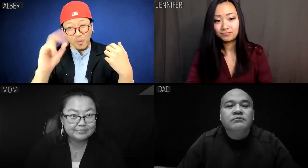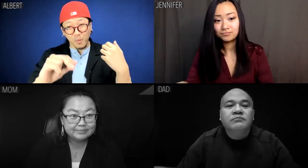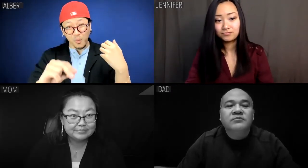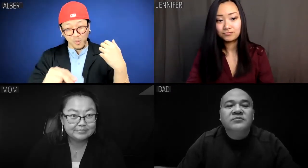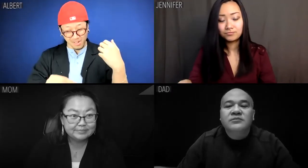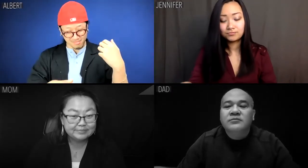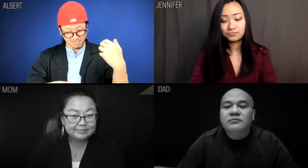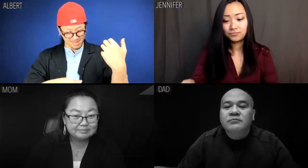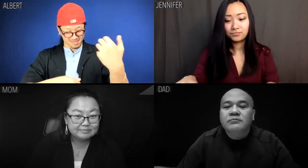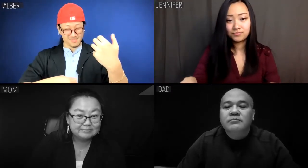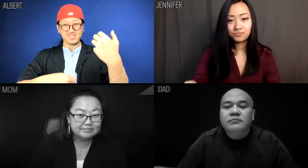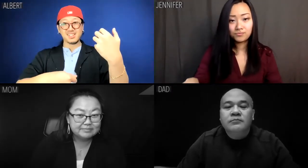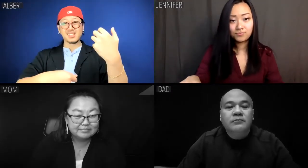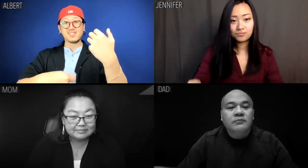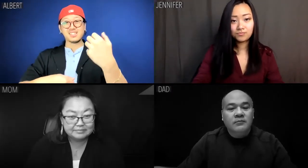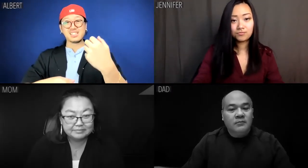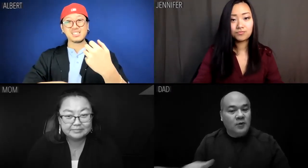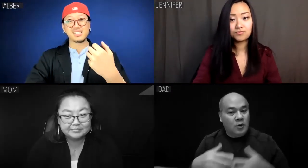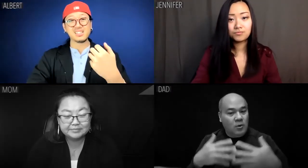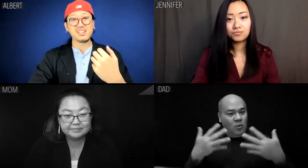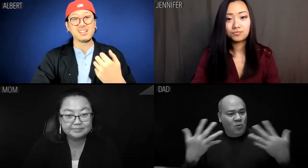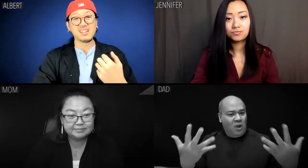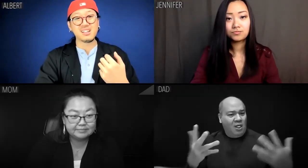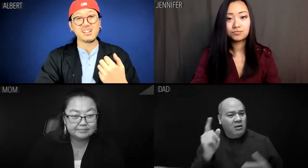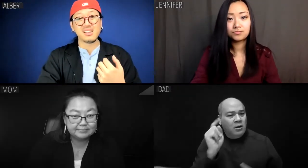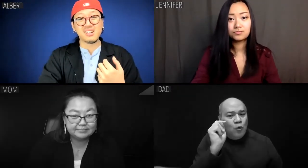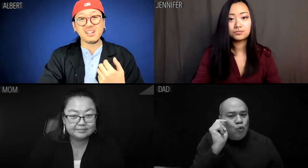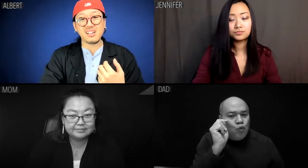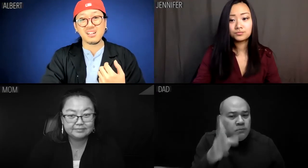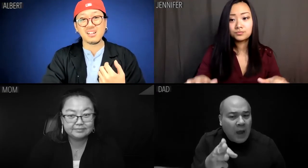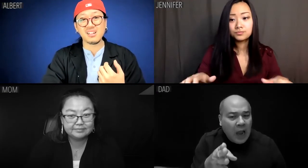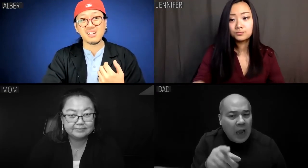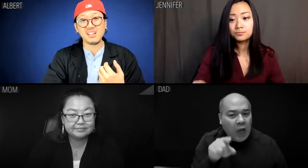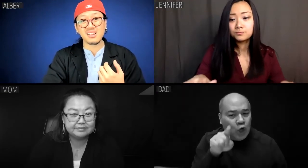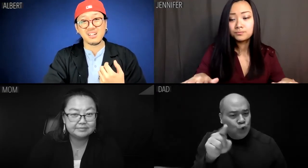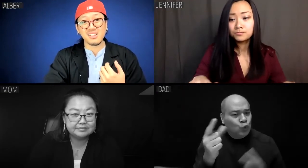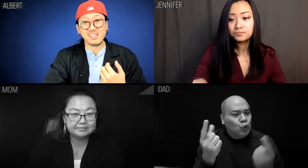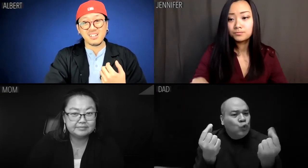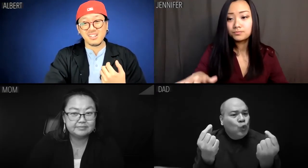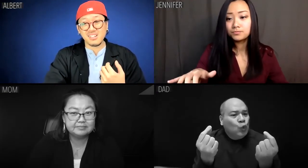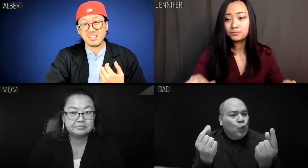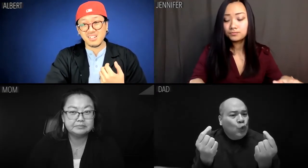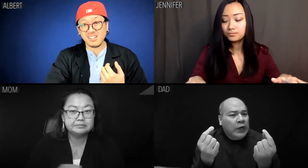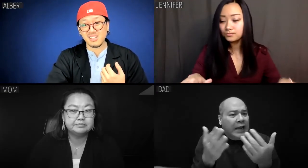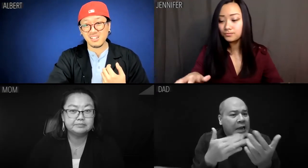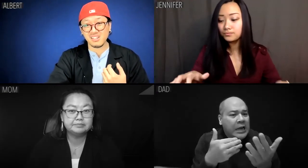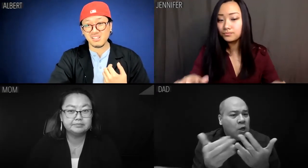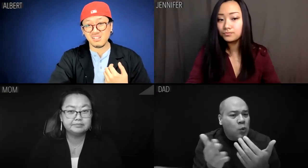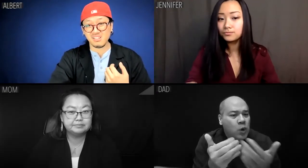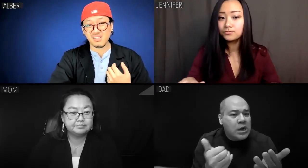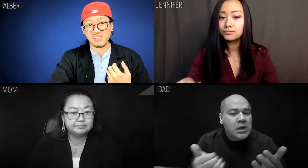Albert: No. Dad: Well, too bad you're doing it anyway.